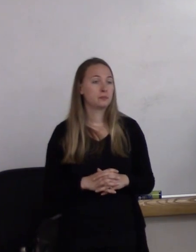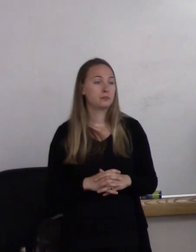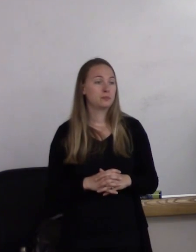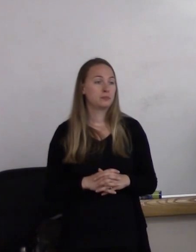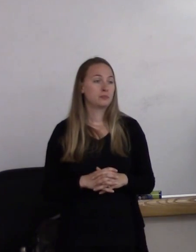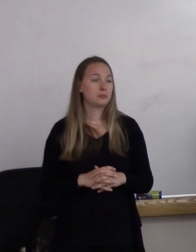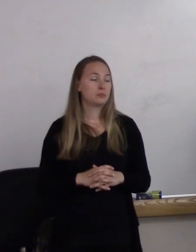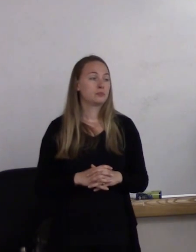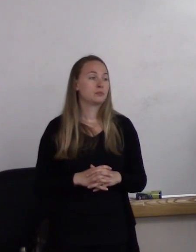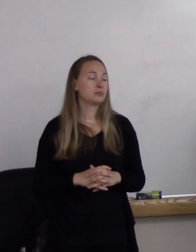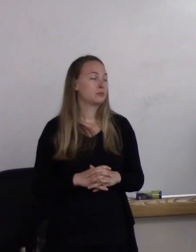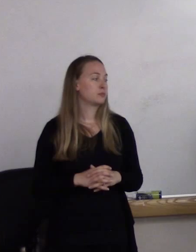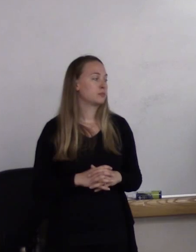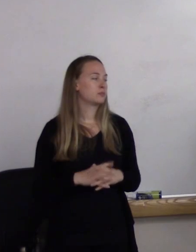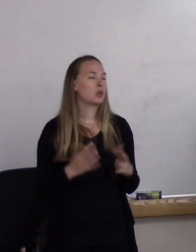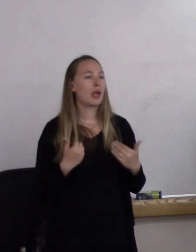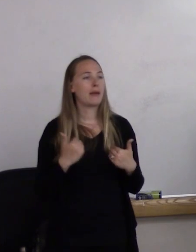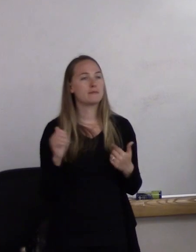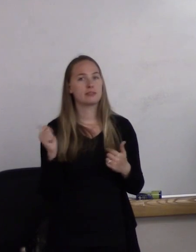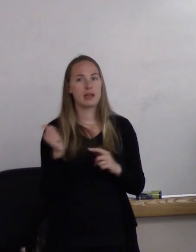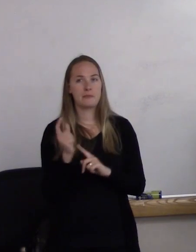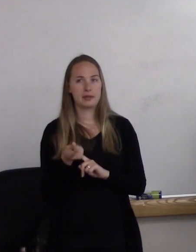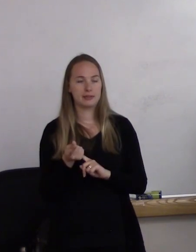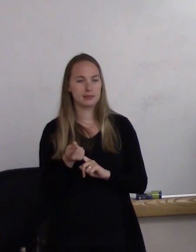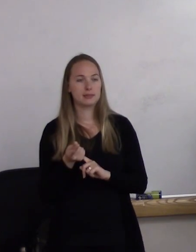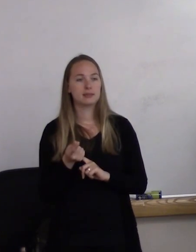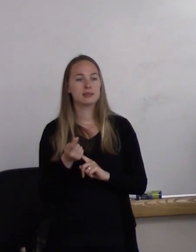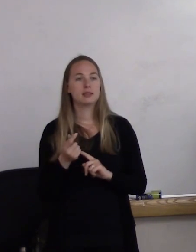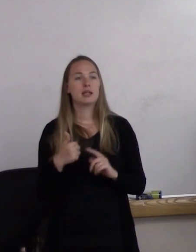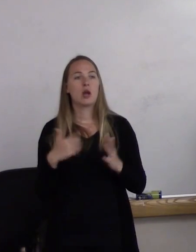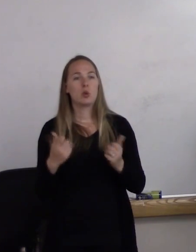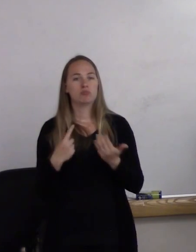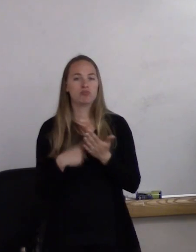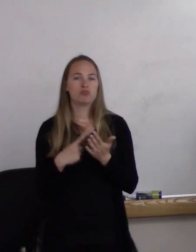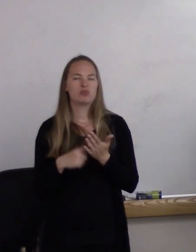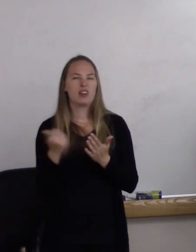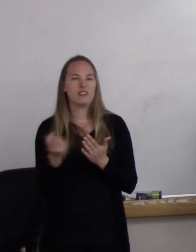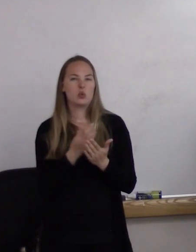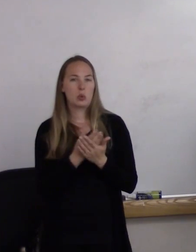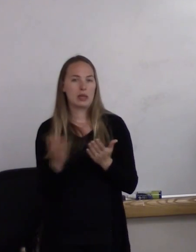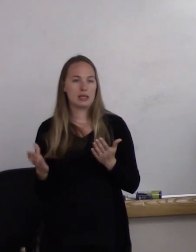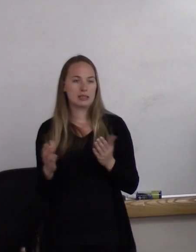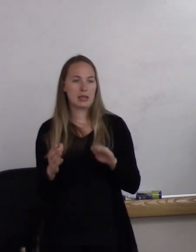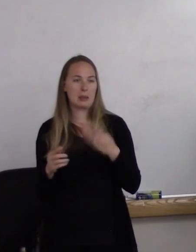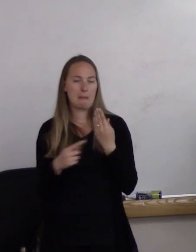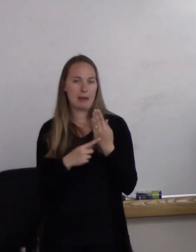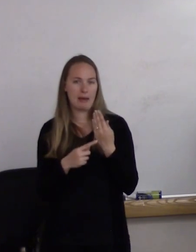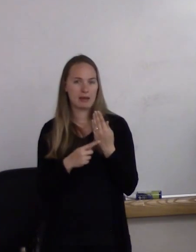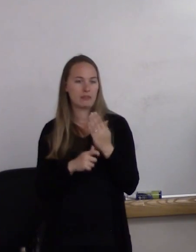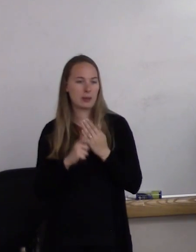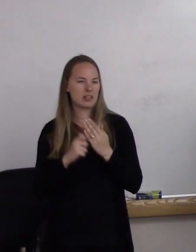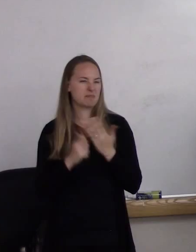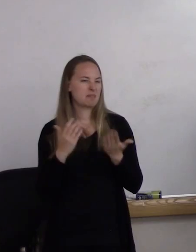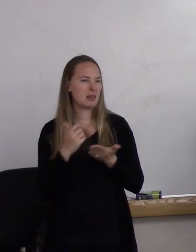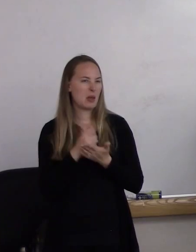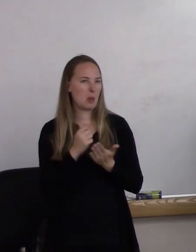So I wanted to take-- We have ten minutes left, and I wanted to take you through a couple of the things at the back of our packet, 'cause they may be helpful to you.